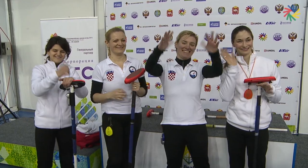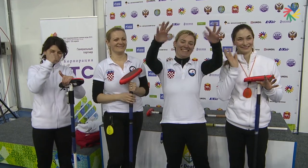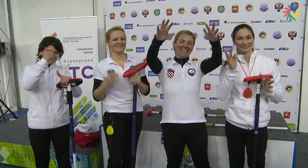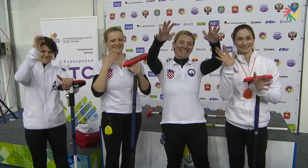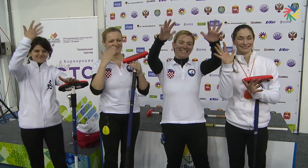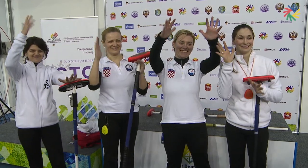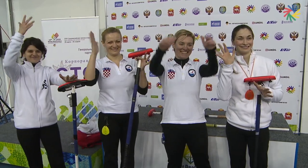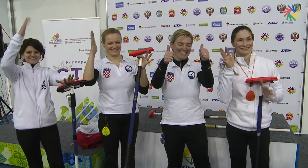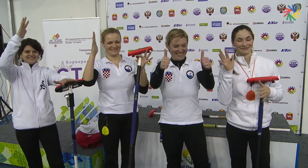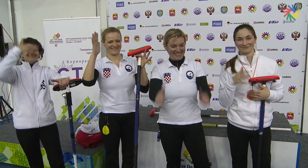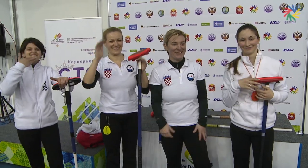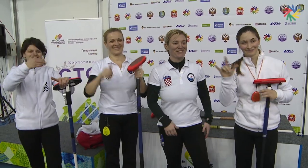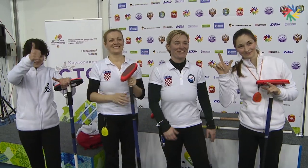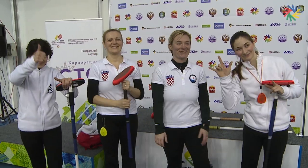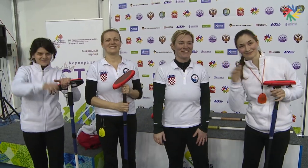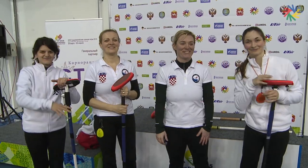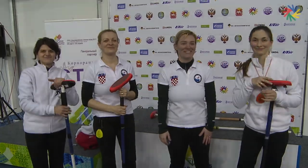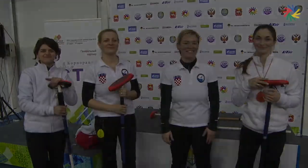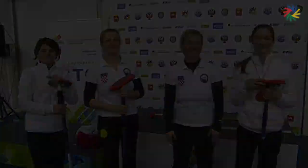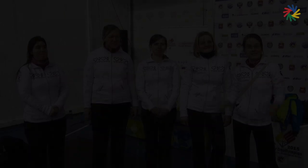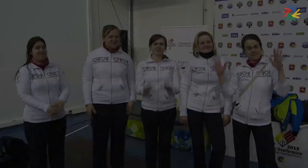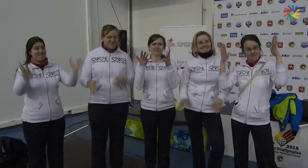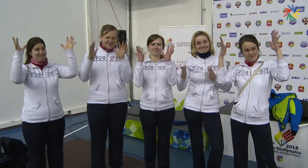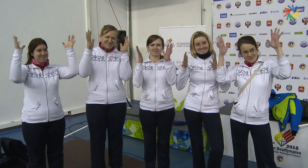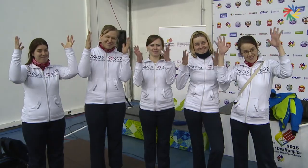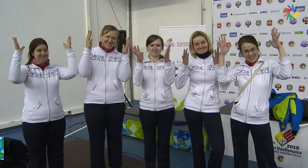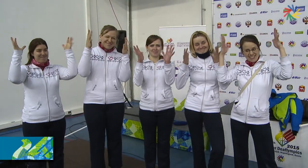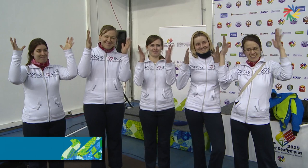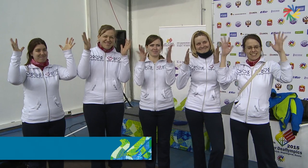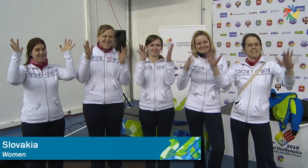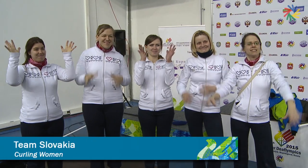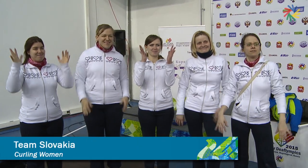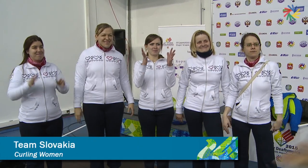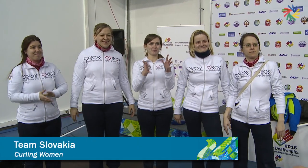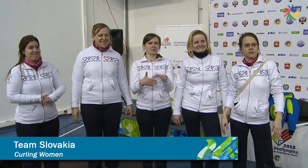***applause***